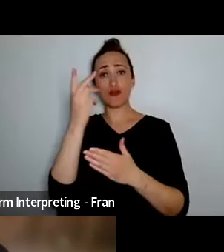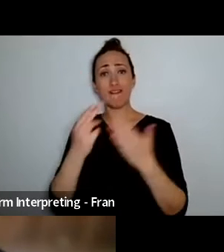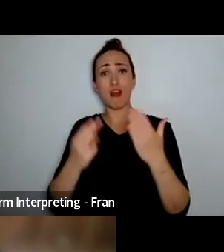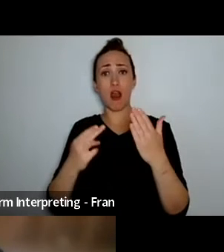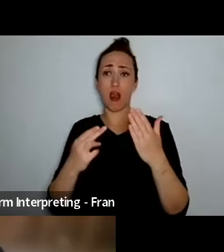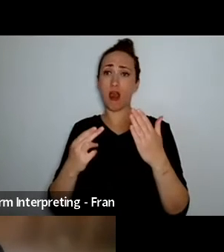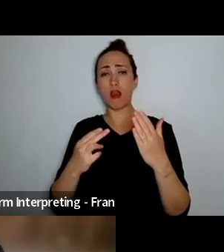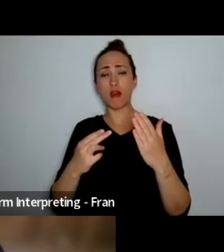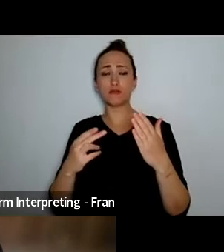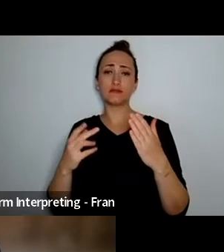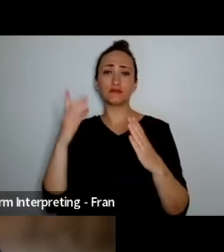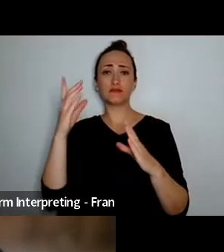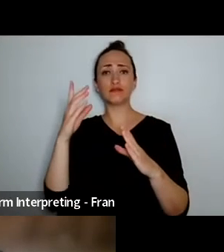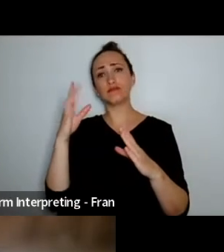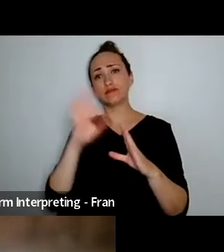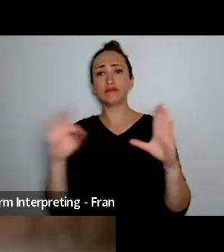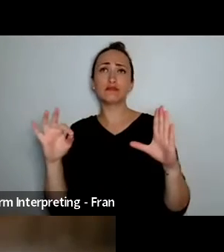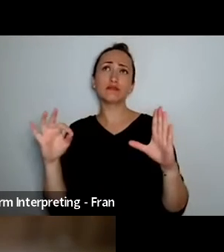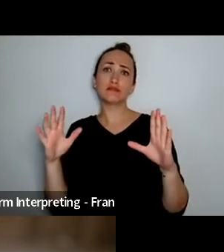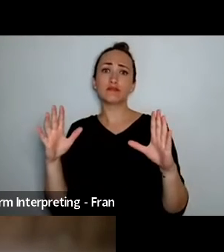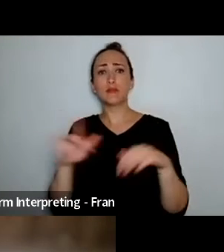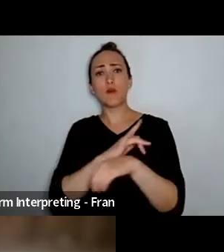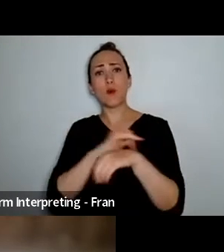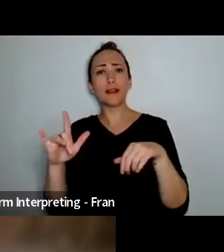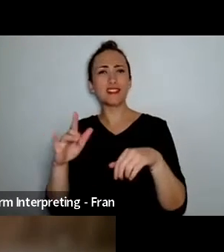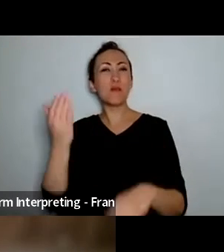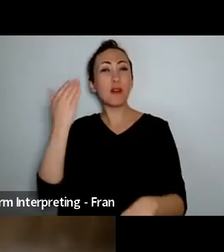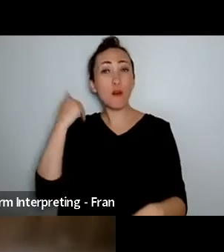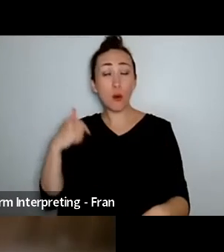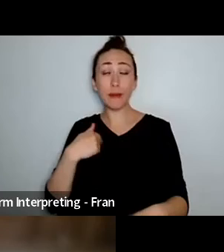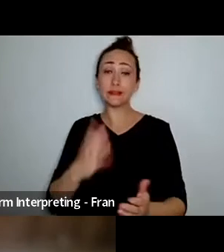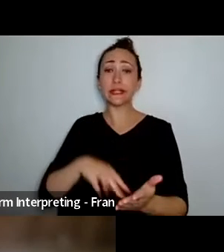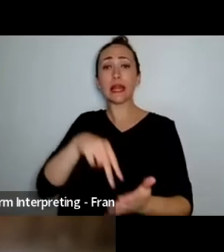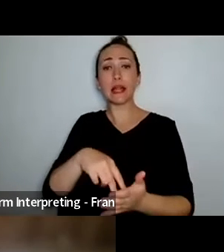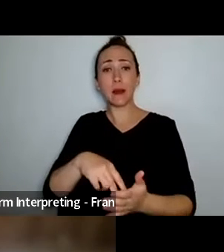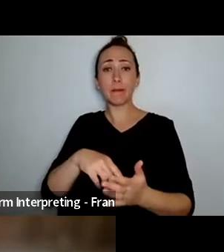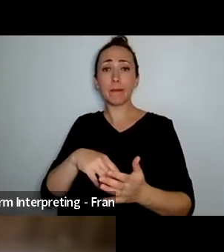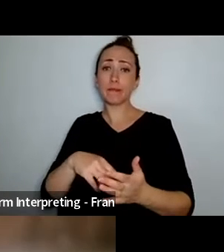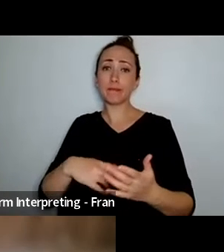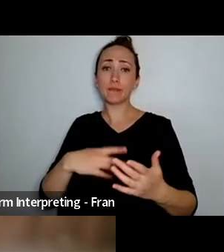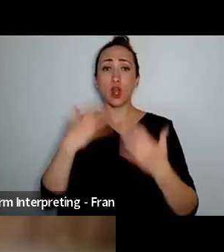as a non-disabled artist i used to just get up and show the moves and then go everyone okay dance like me move like me